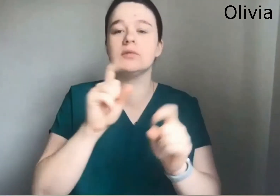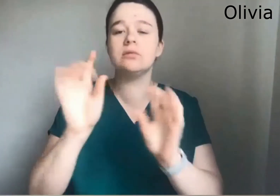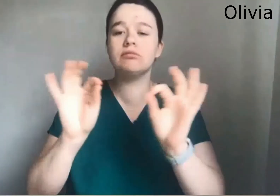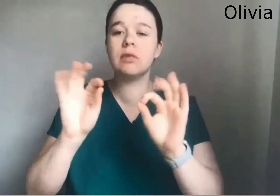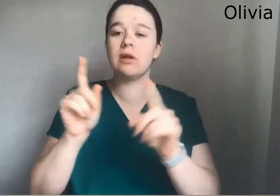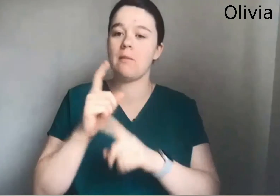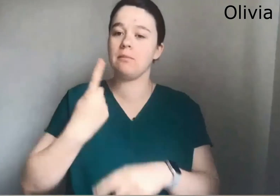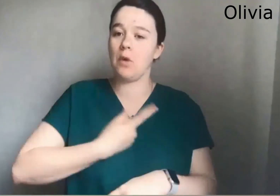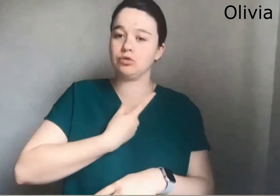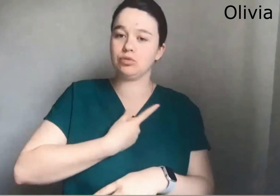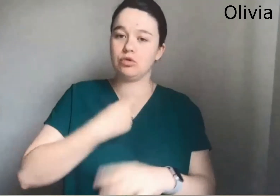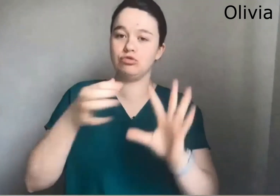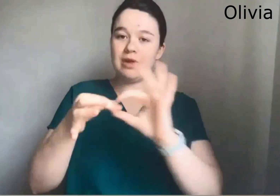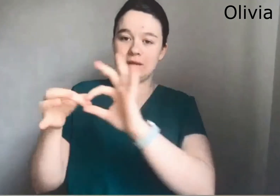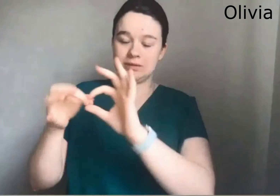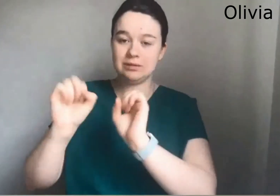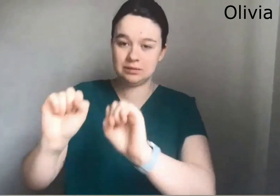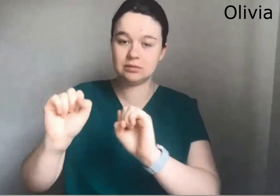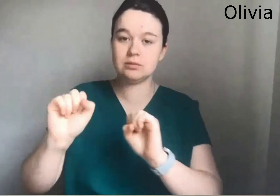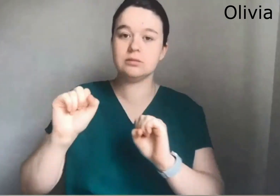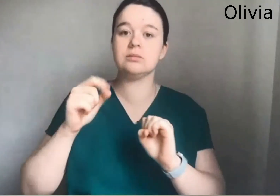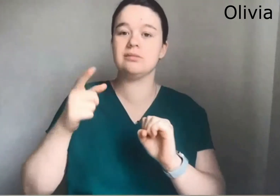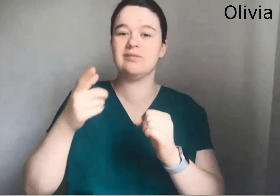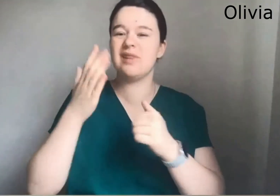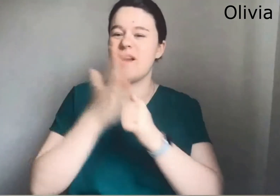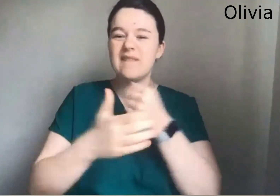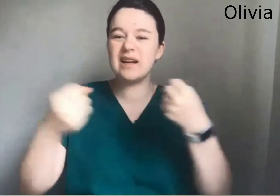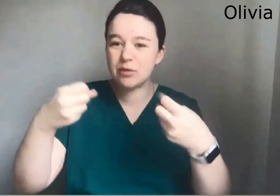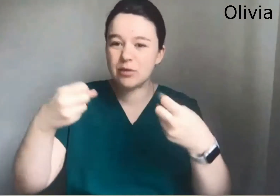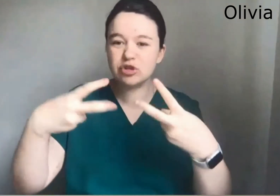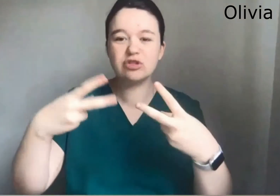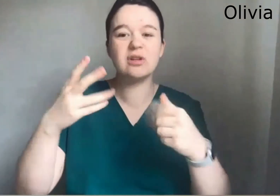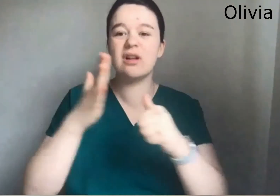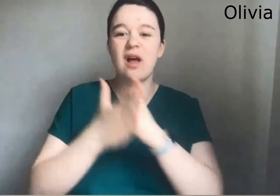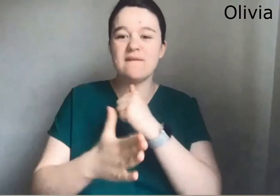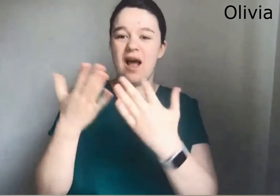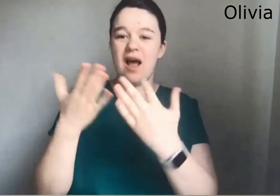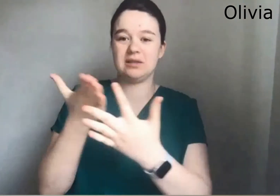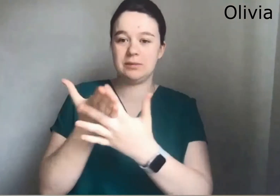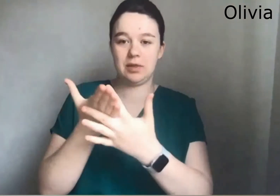It's an organizational government. This is more about personal experiences. That's where I get the barriers